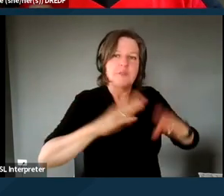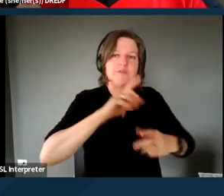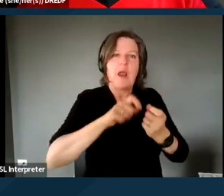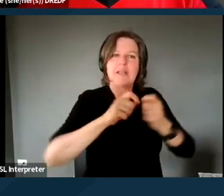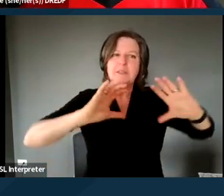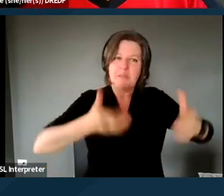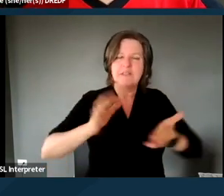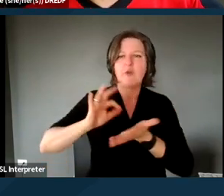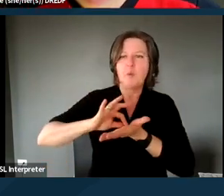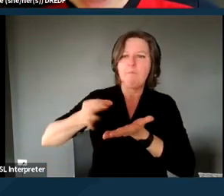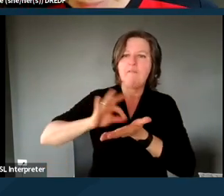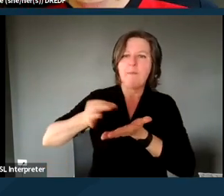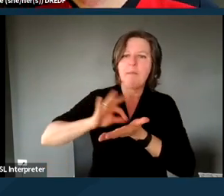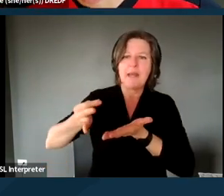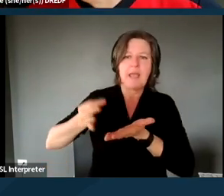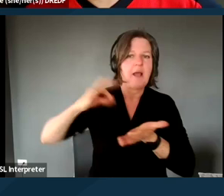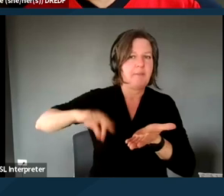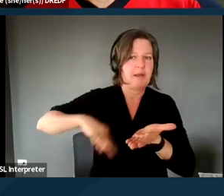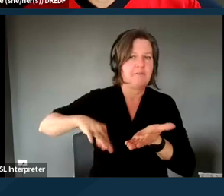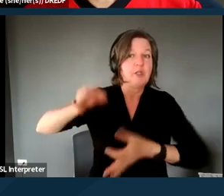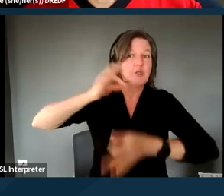rather than all Medi-Cal beneficiaries.